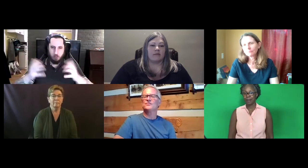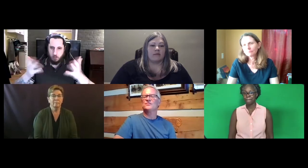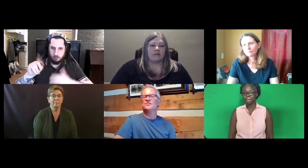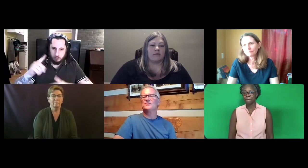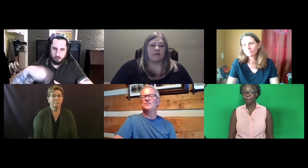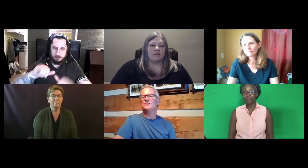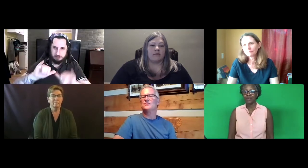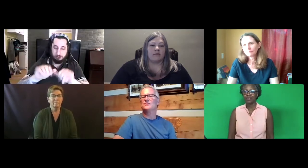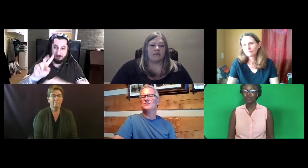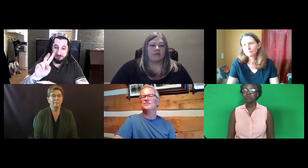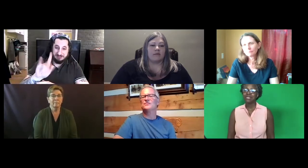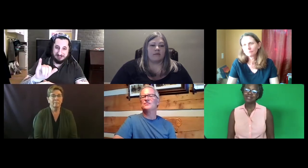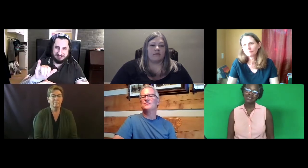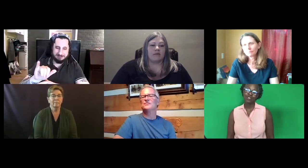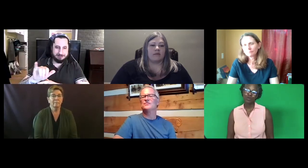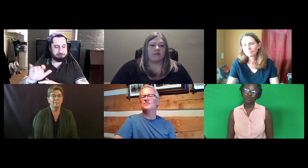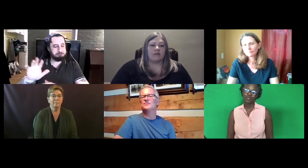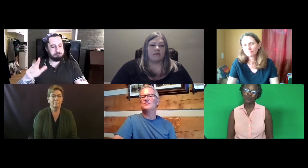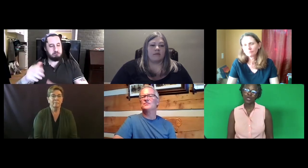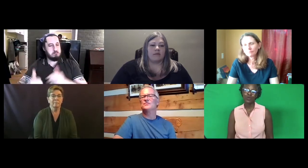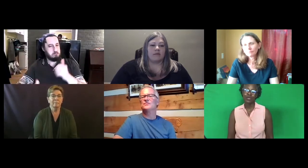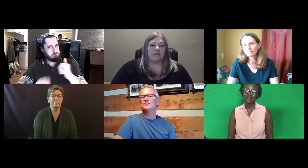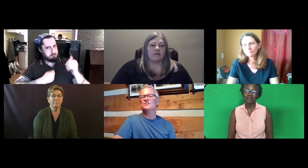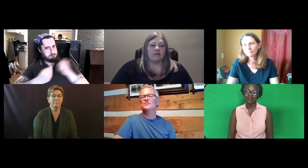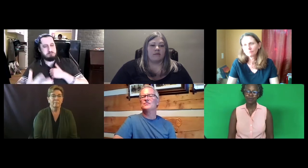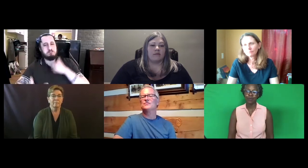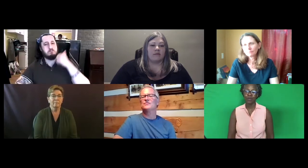When we assess interpreters, what are we assessing?